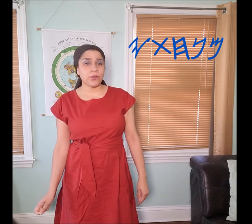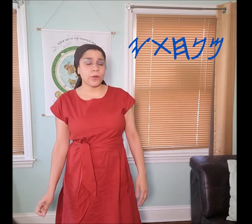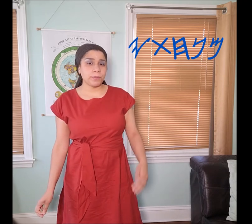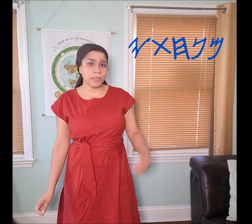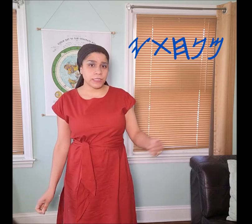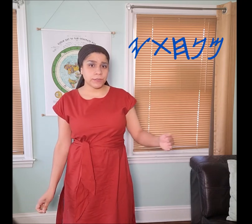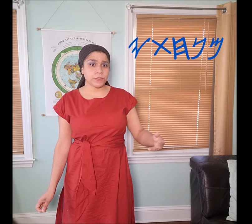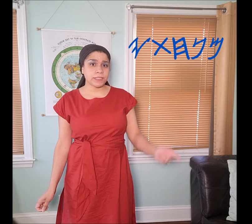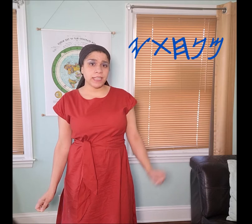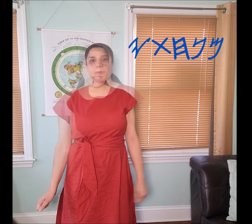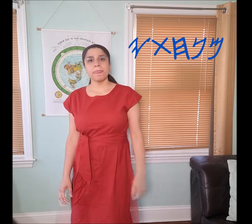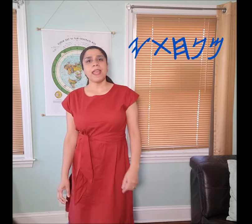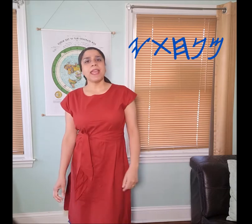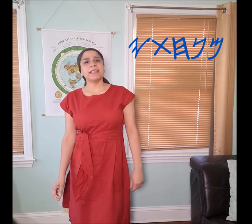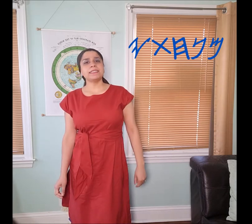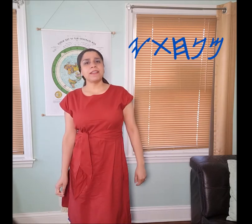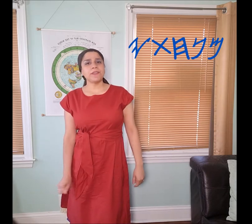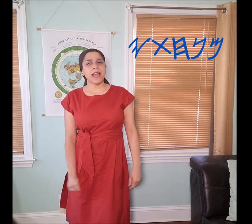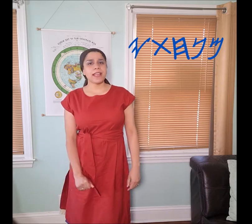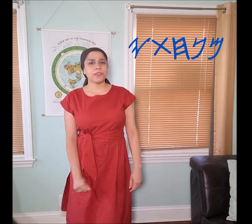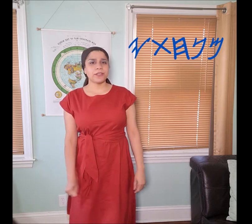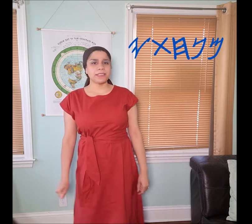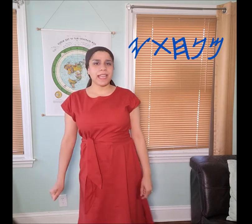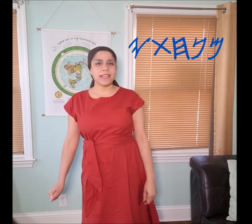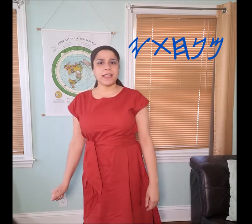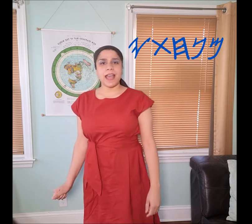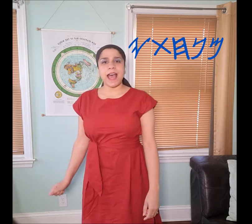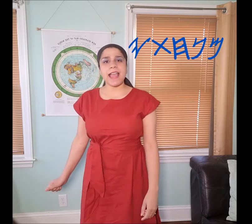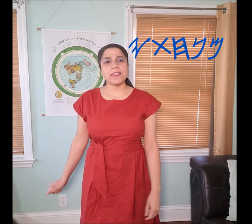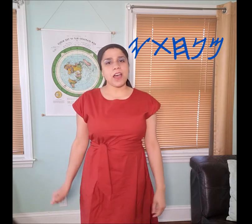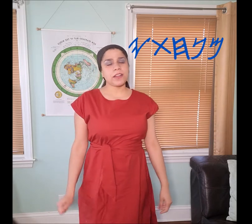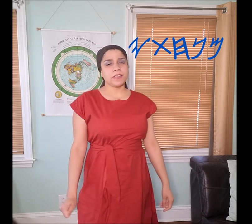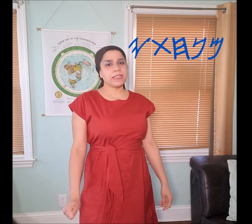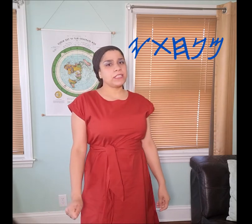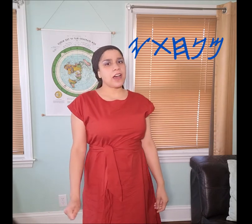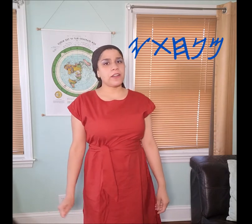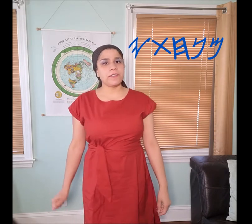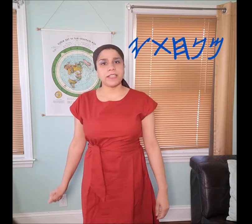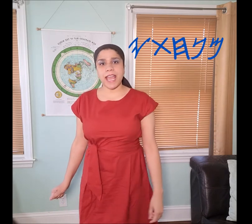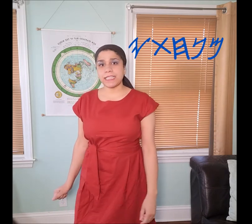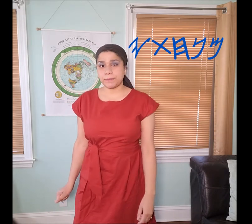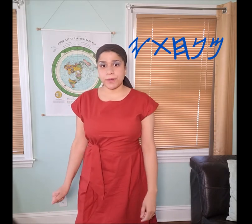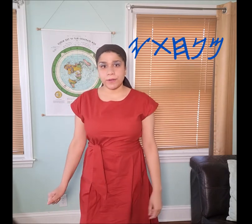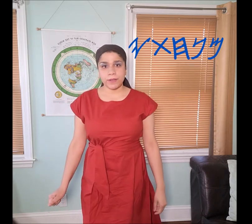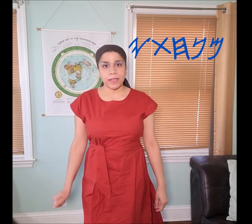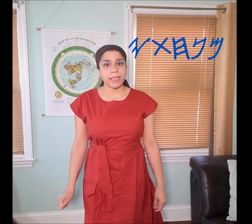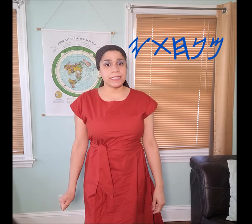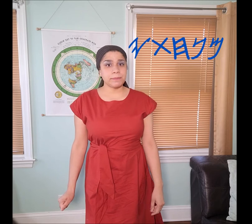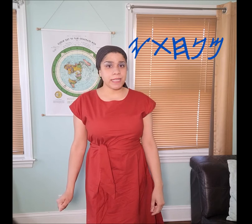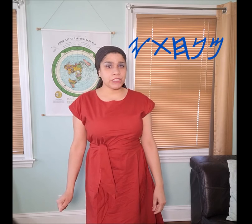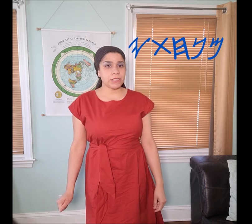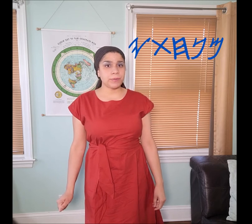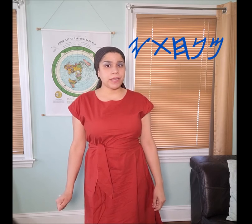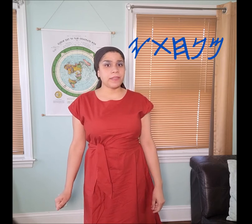or peaceful state. In Zephaniah 3:10 Itharey, the daughter of the diaspora is mentioned bringing the